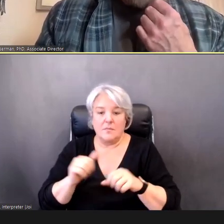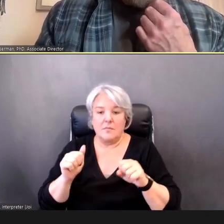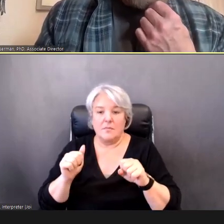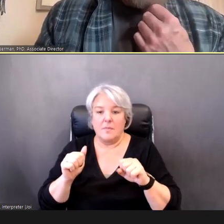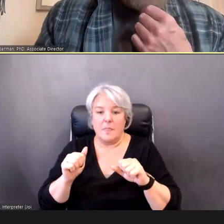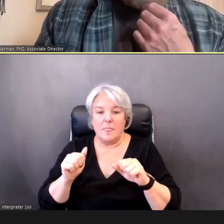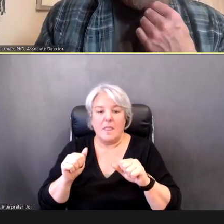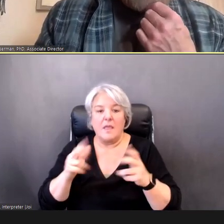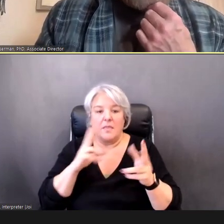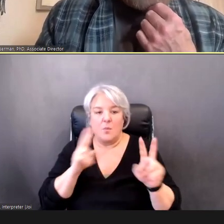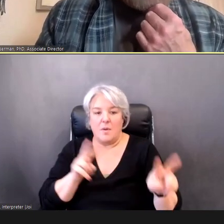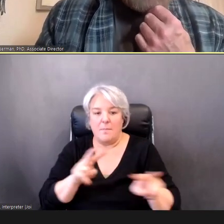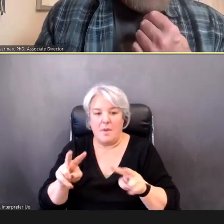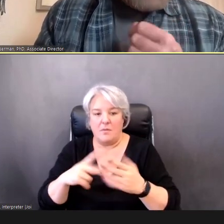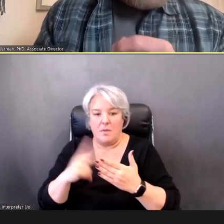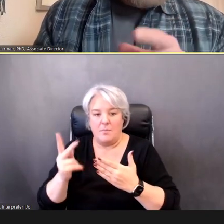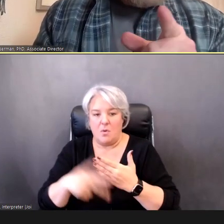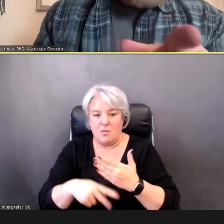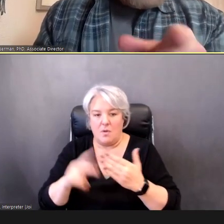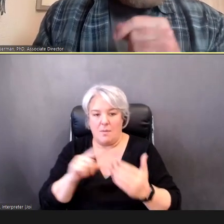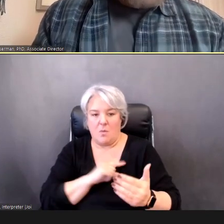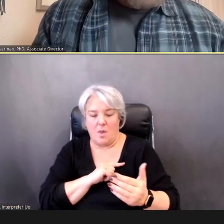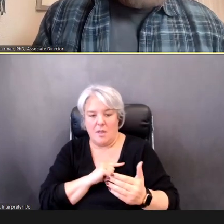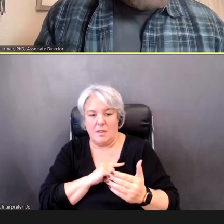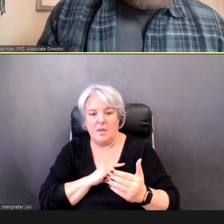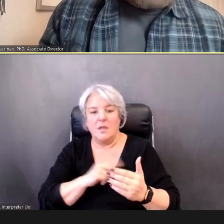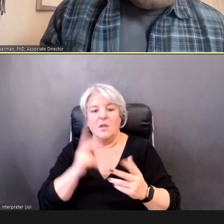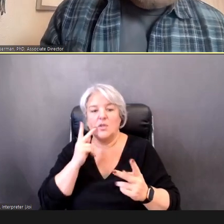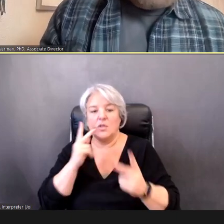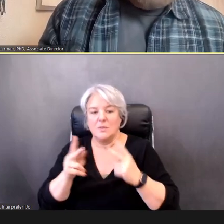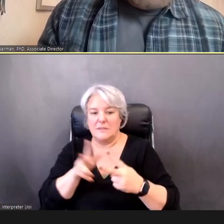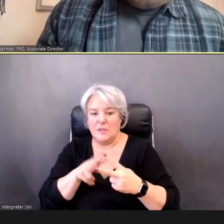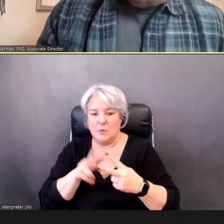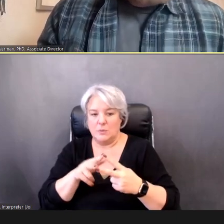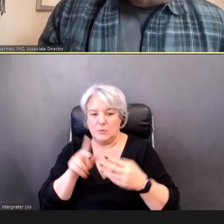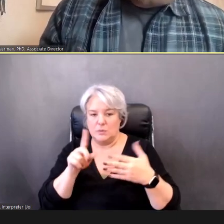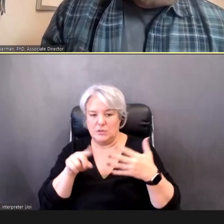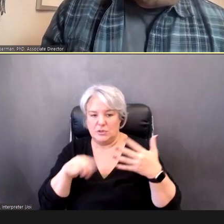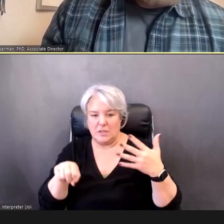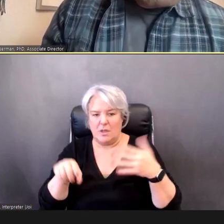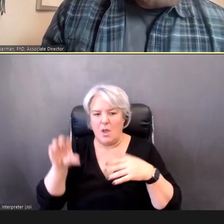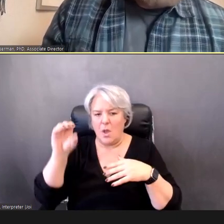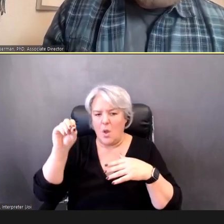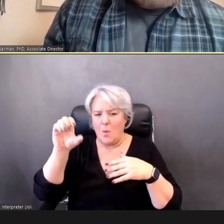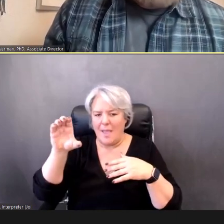you'll see those two checklists -- OAE screening skills checklist, and